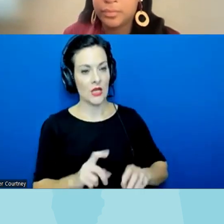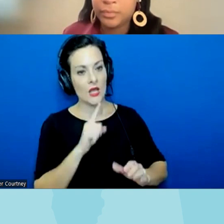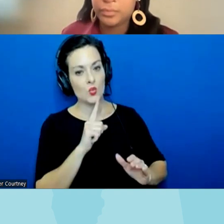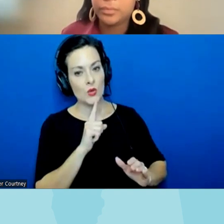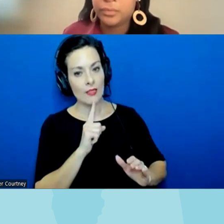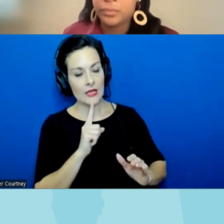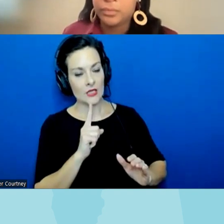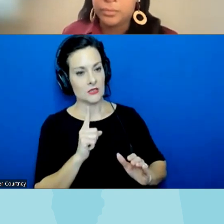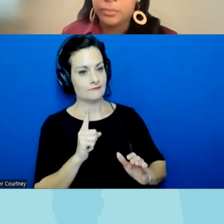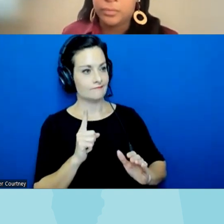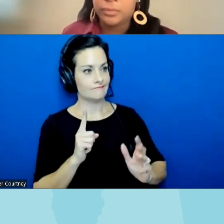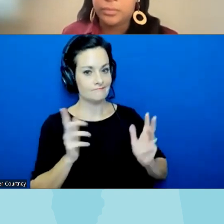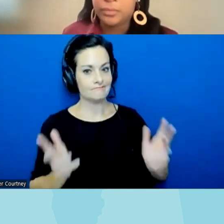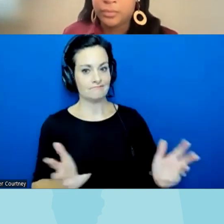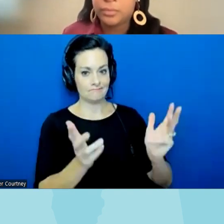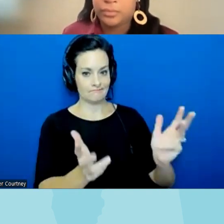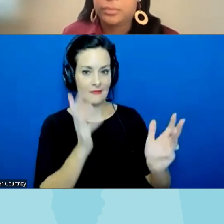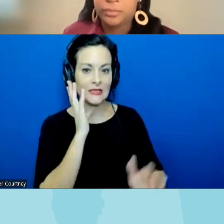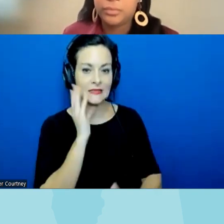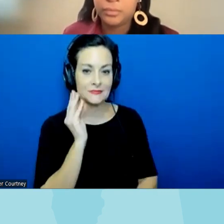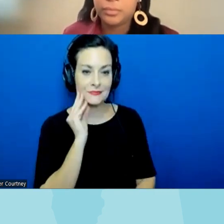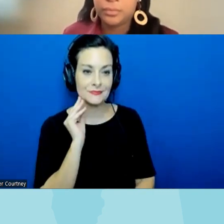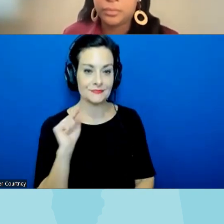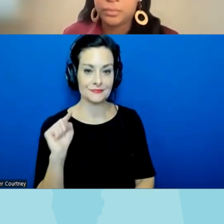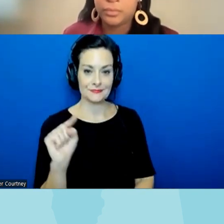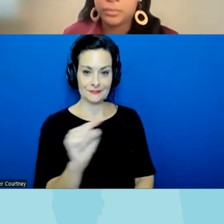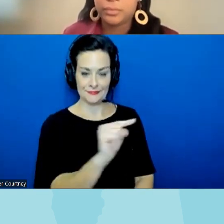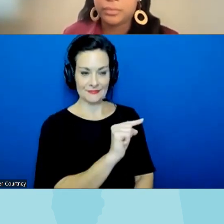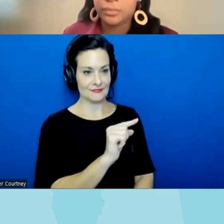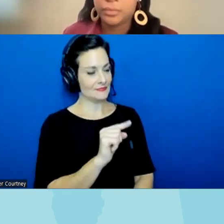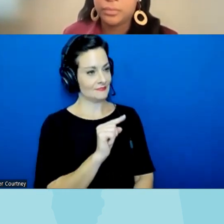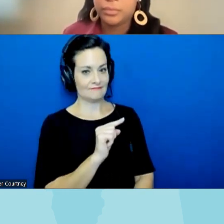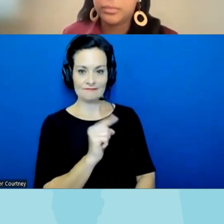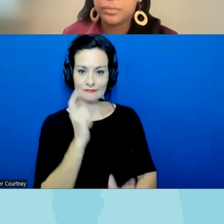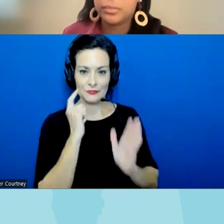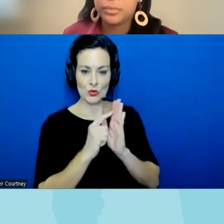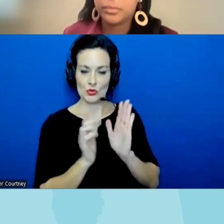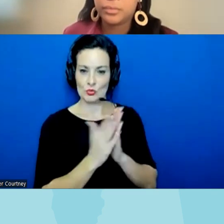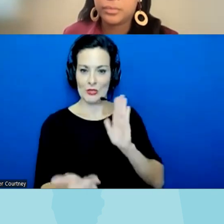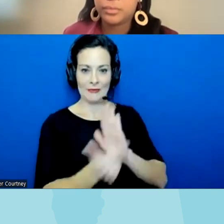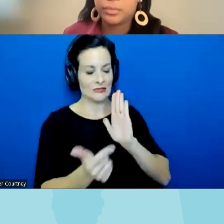um experience of people that have been affected by book bands or or want to speak out against